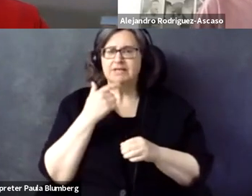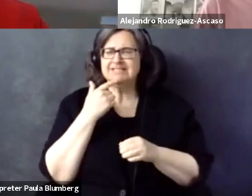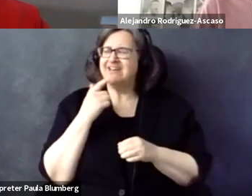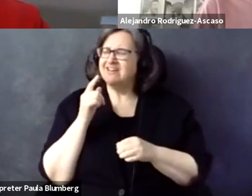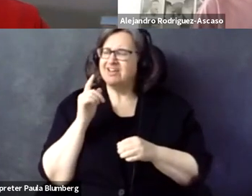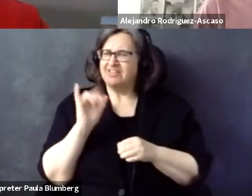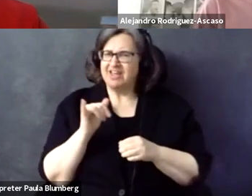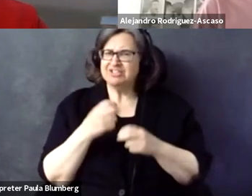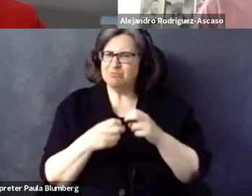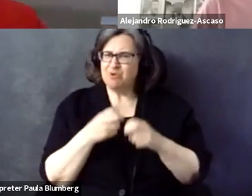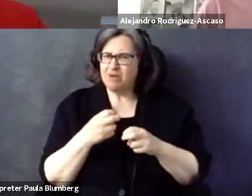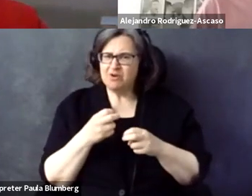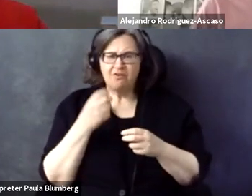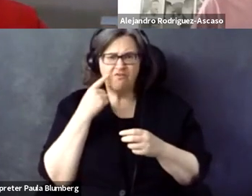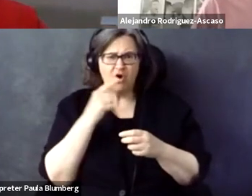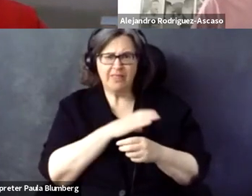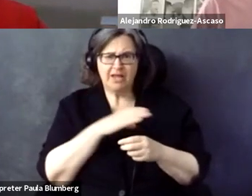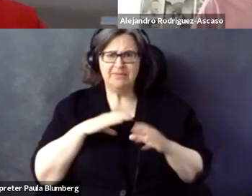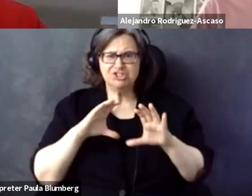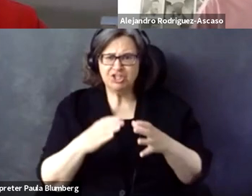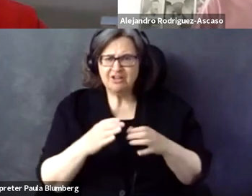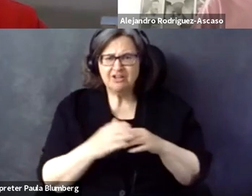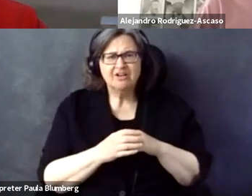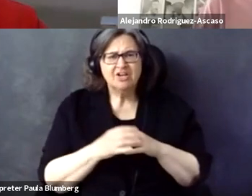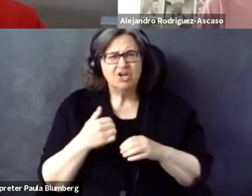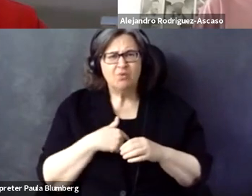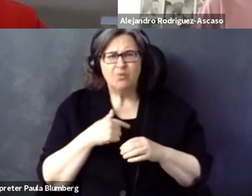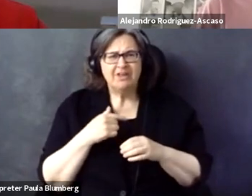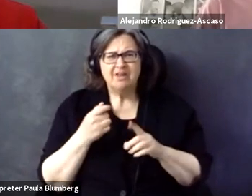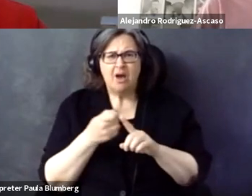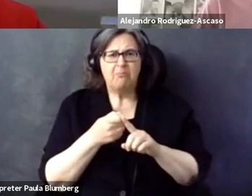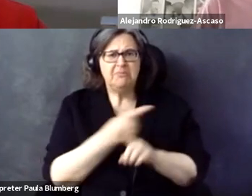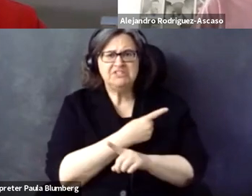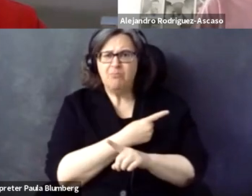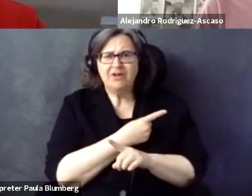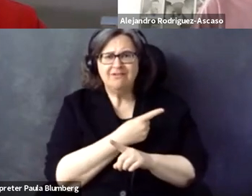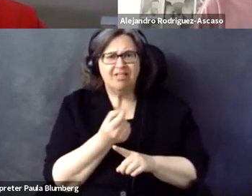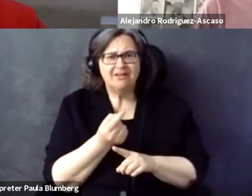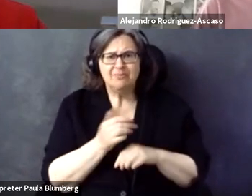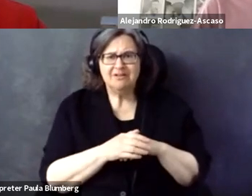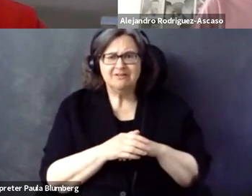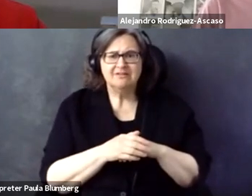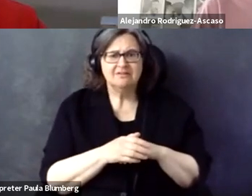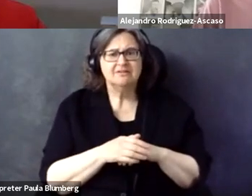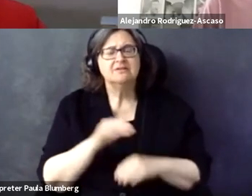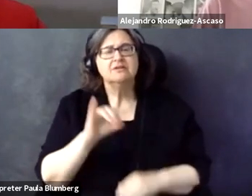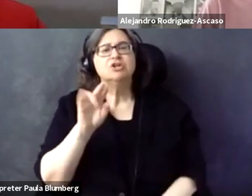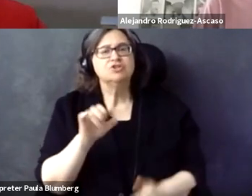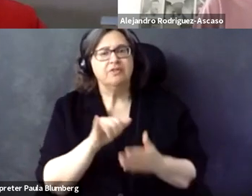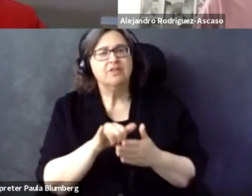the requirements actually are in different ways. So we say that, you know, isn't that a problem at all to the commission? Do we -- don't we